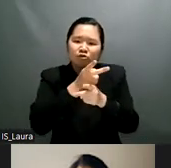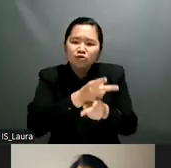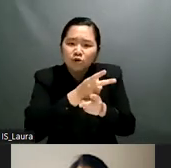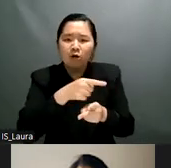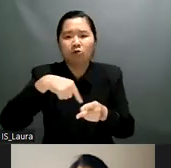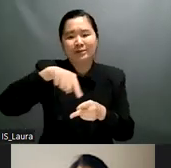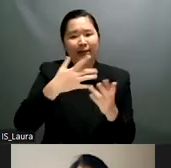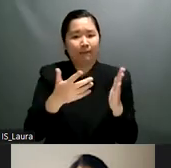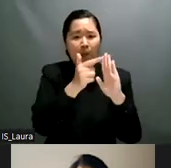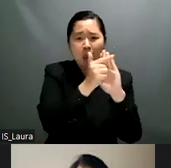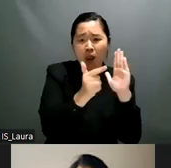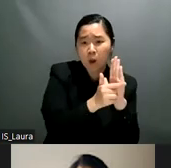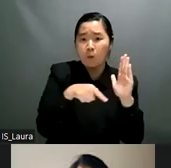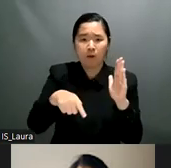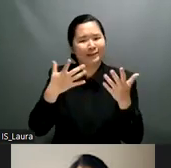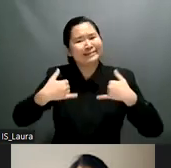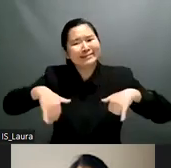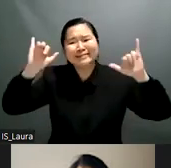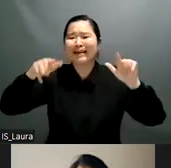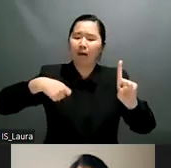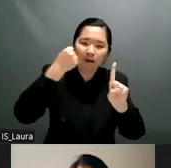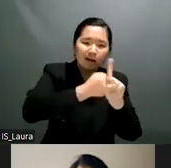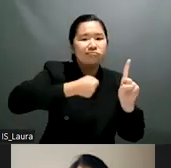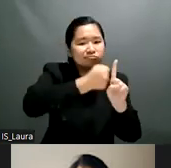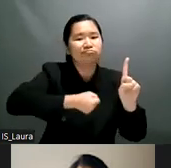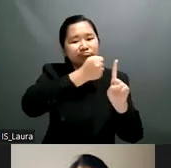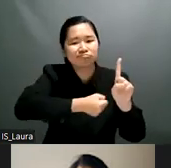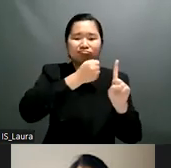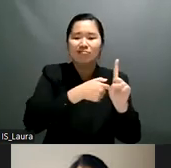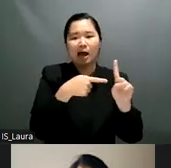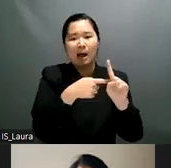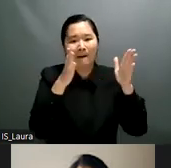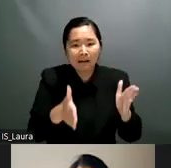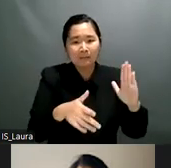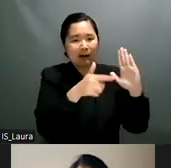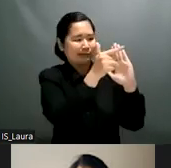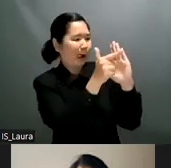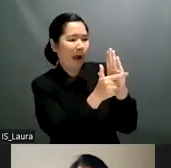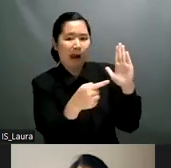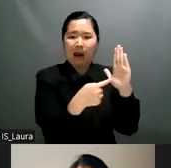education but then also looking at broadly as lack of implementation of a diversity of